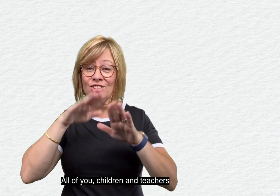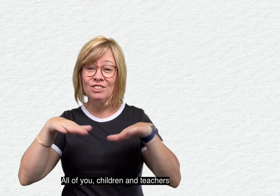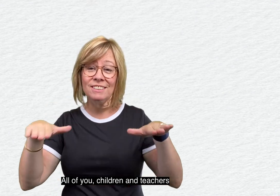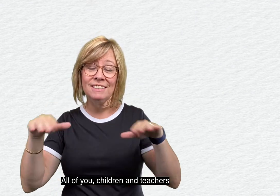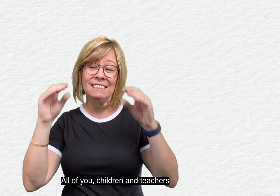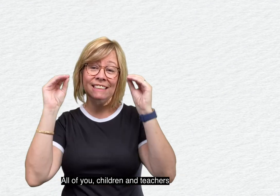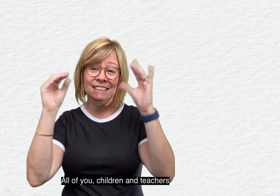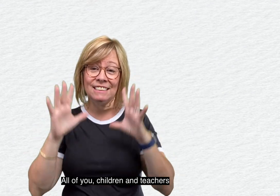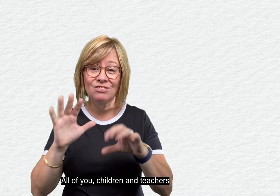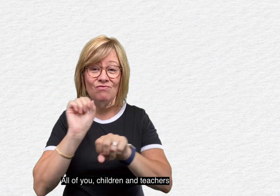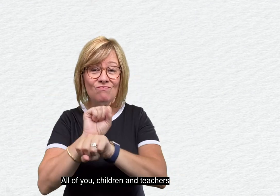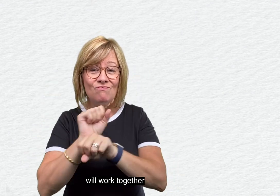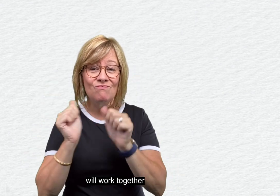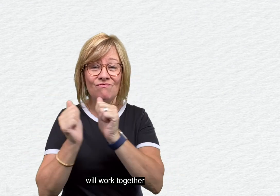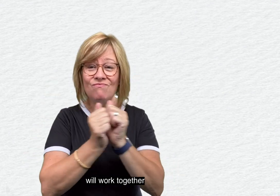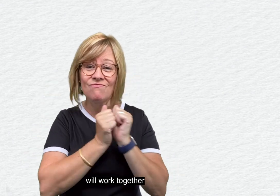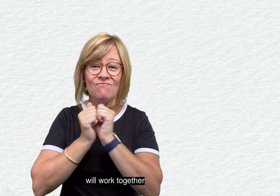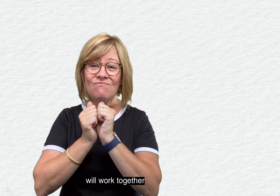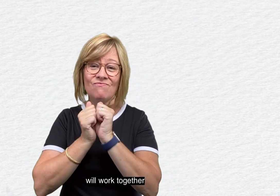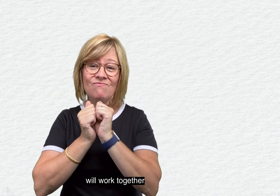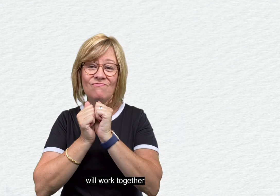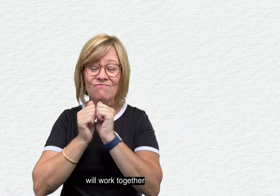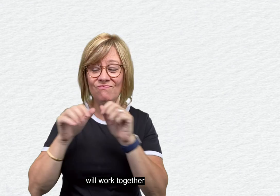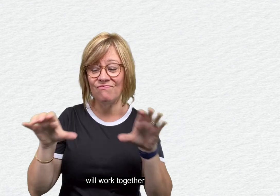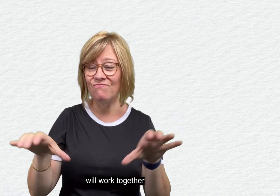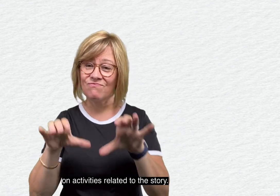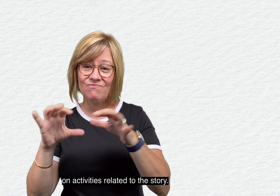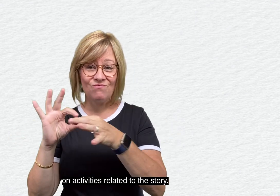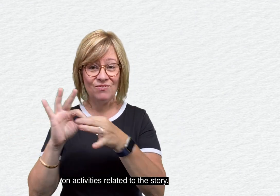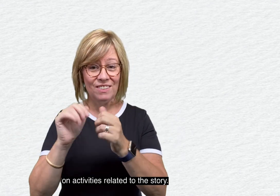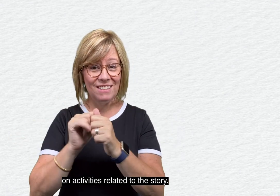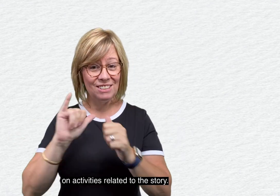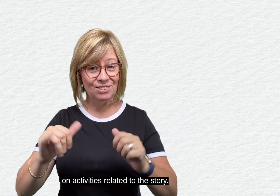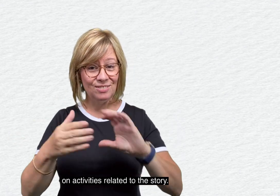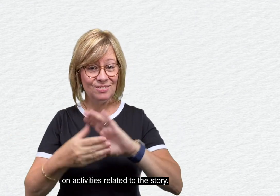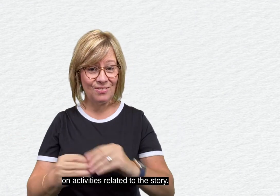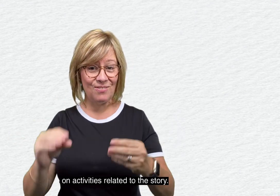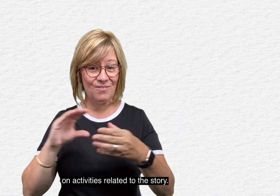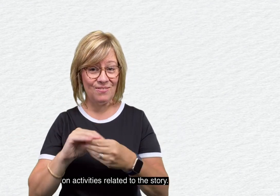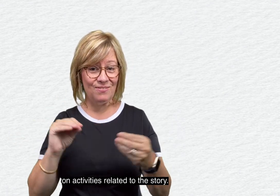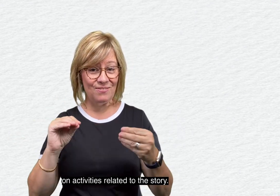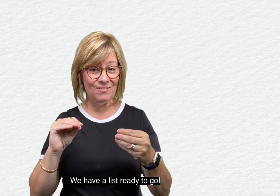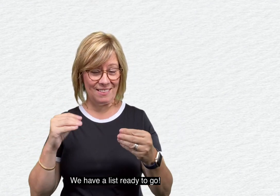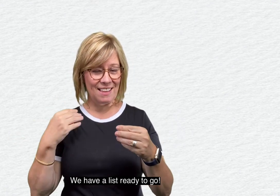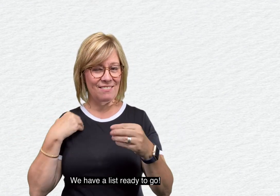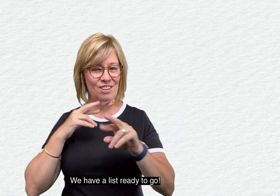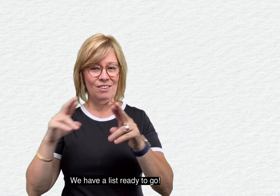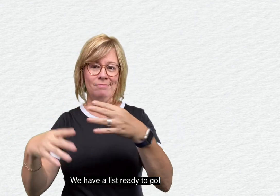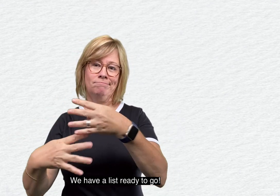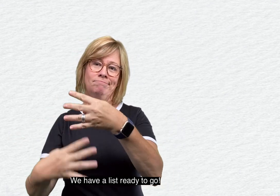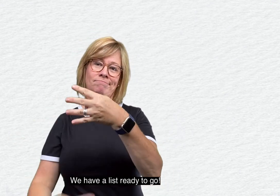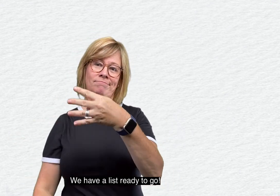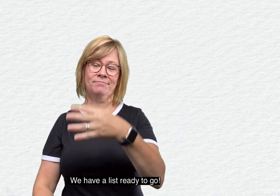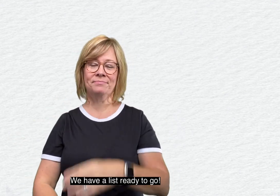all of you. Children and teachers will work together on activities related to the story. We have a list